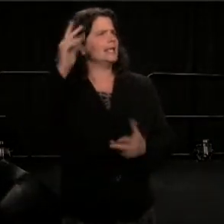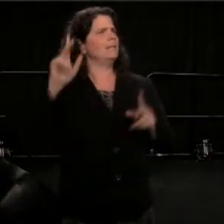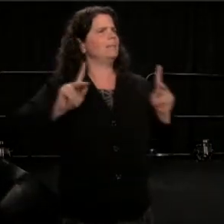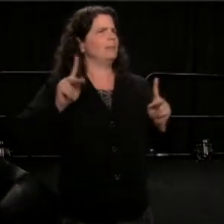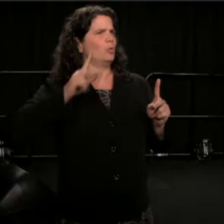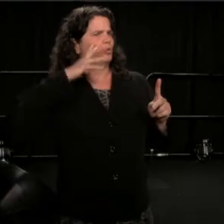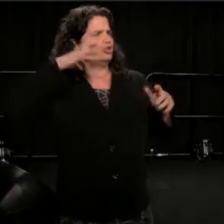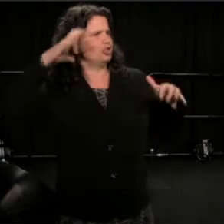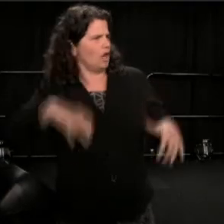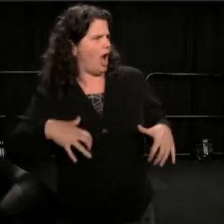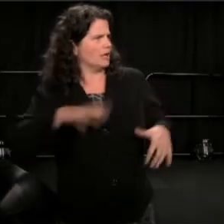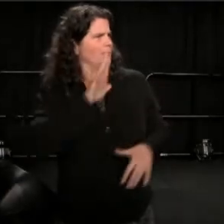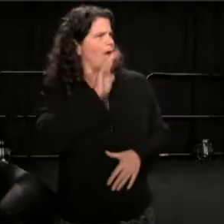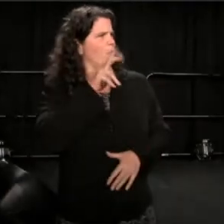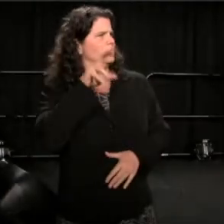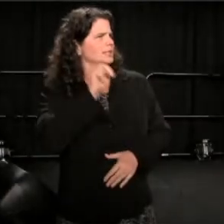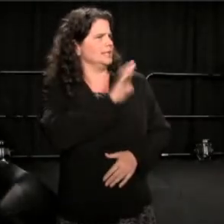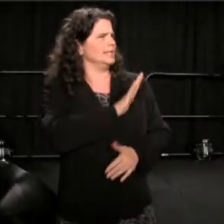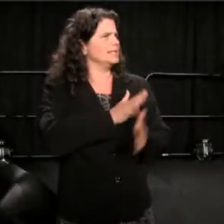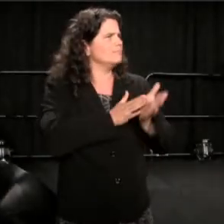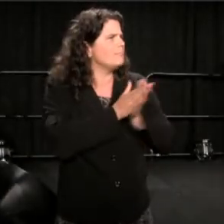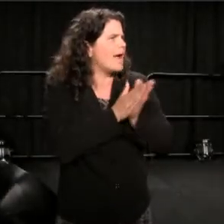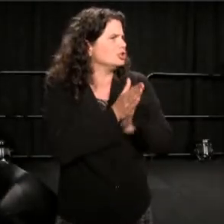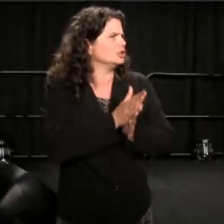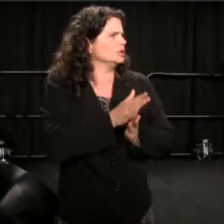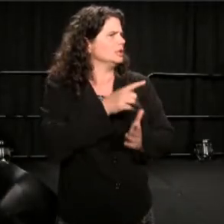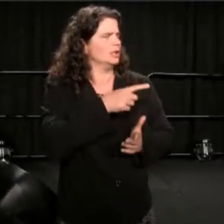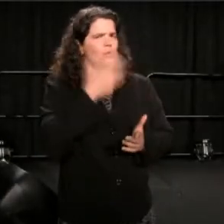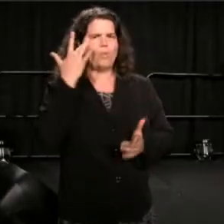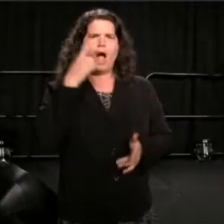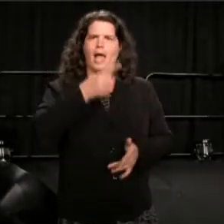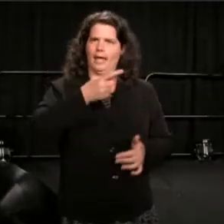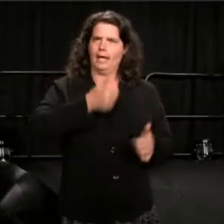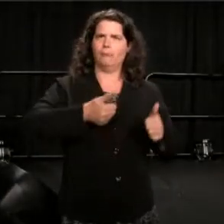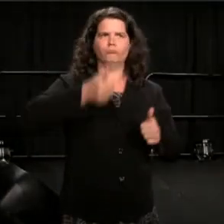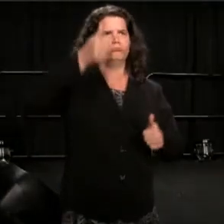Maybe they were shocked because of his statue in the theater, it seemed like he'd be happy or content.